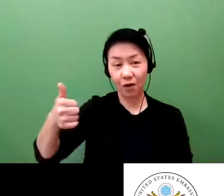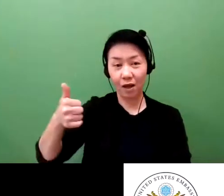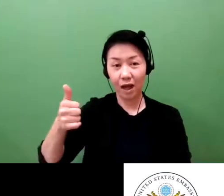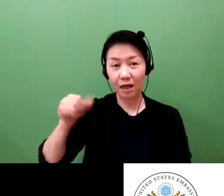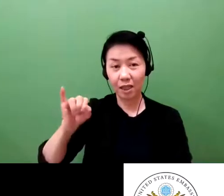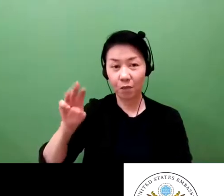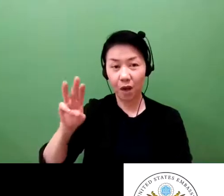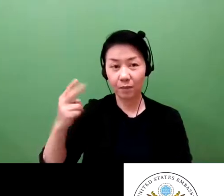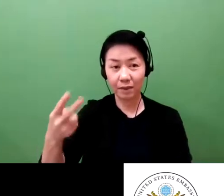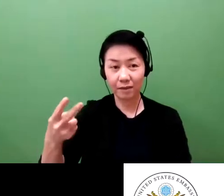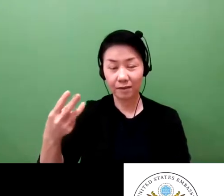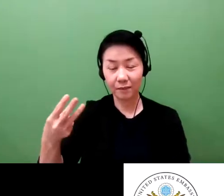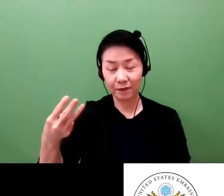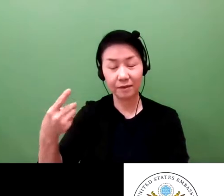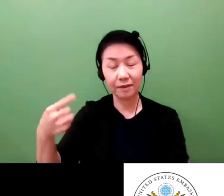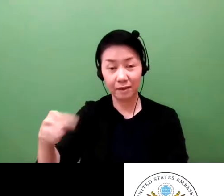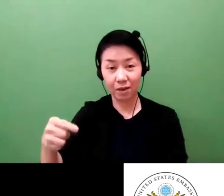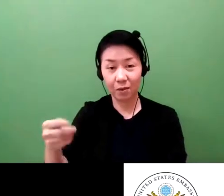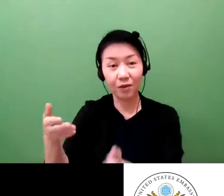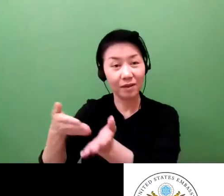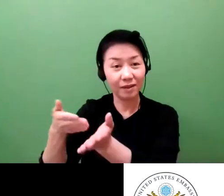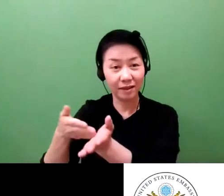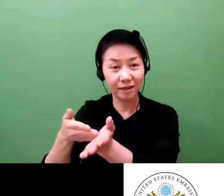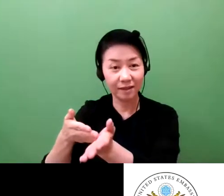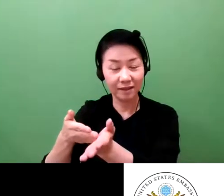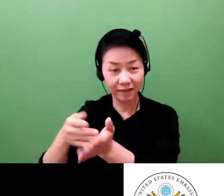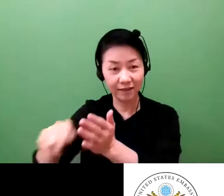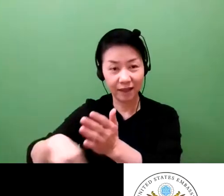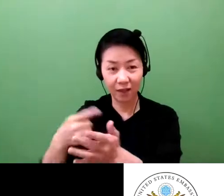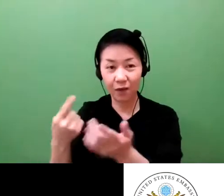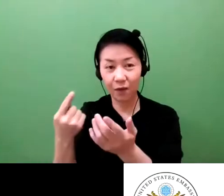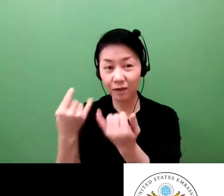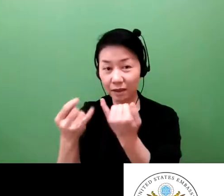We are really lucky to have such a subject matter expert with us today.